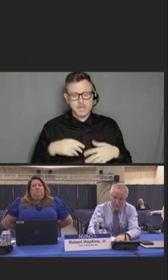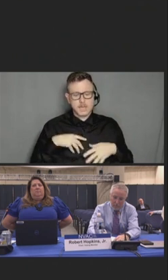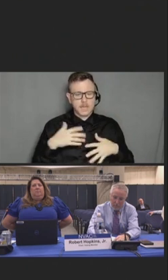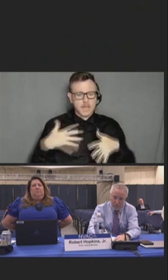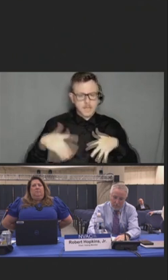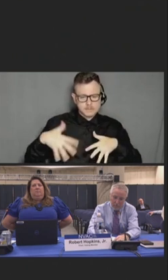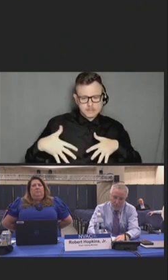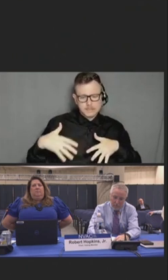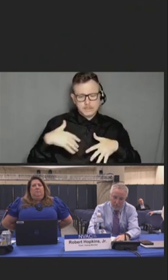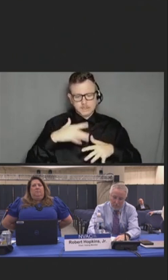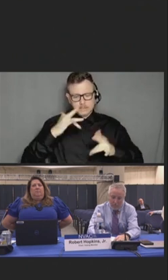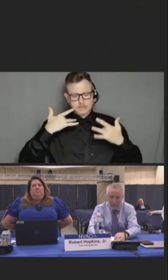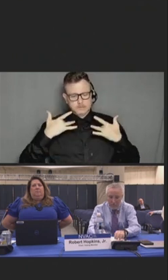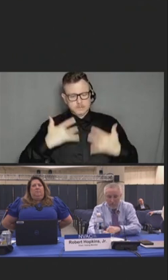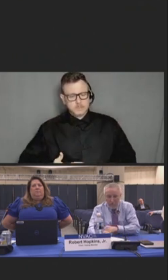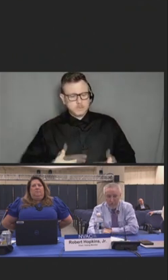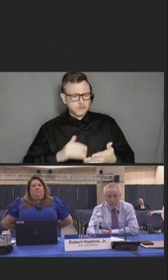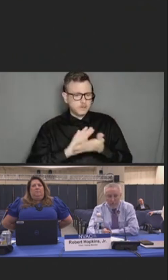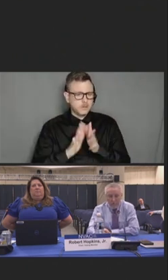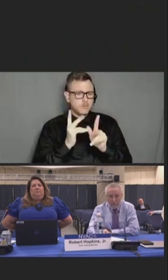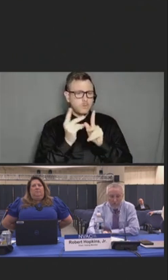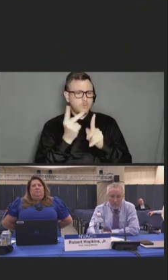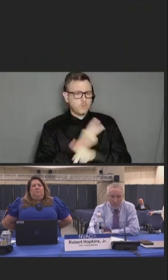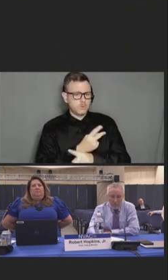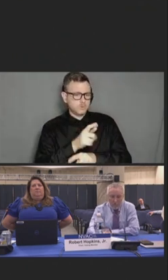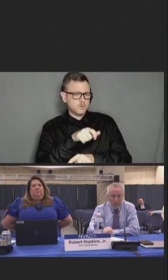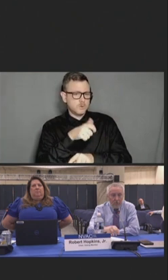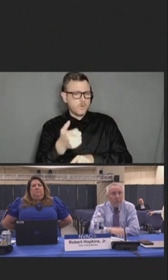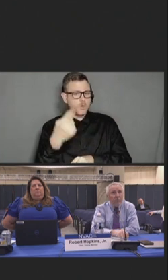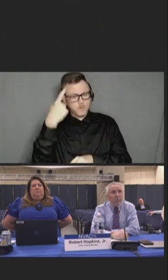depression, and worsening of preexisting mental health conditions.